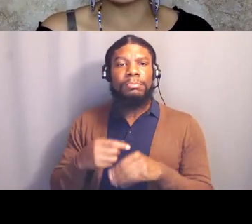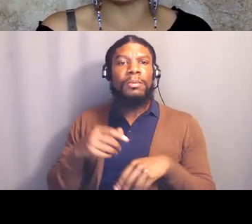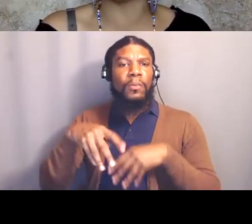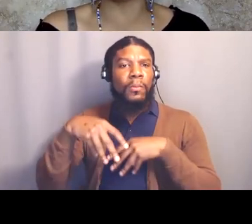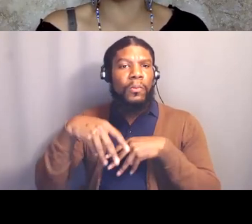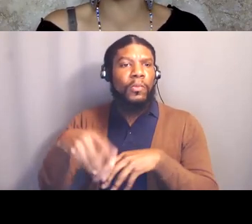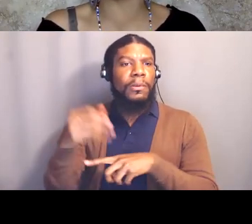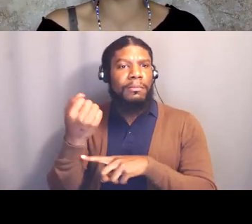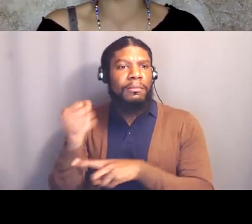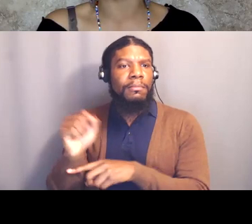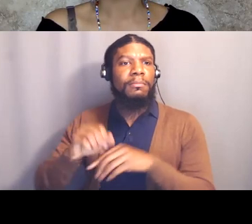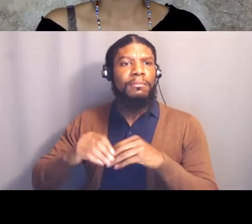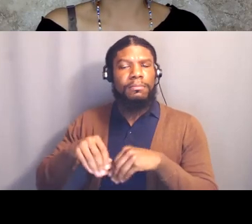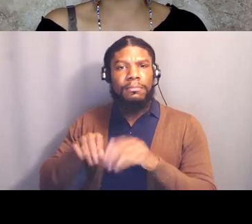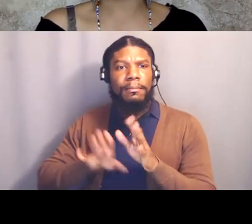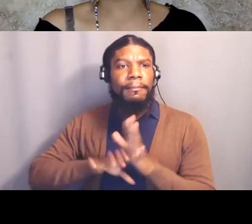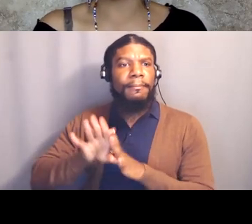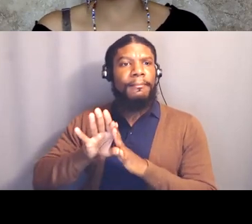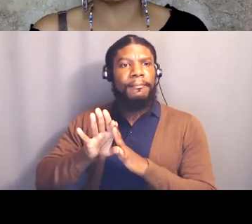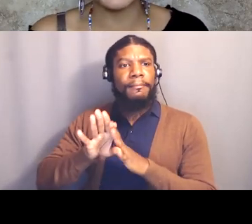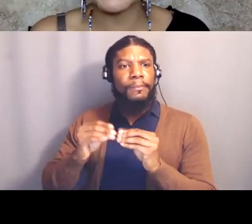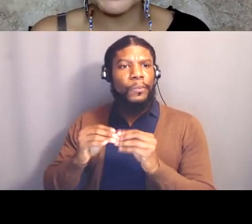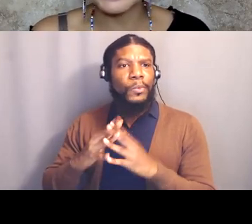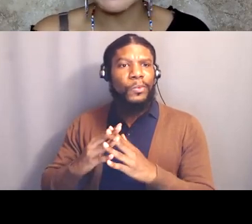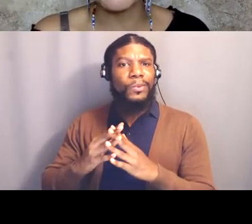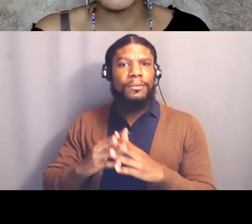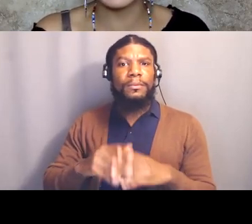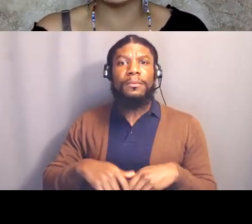you have people who are great philosophizers, right?